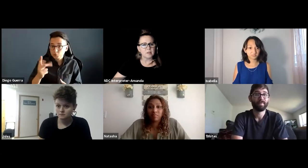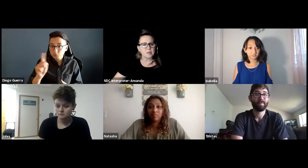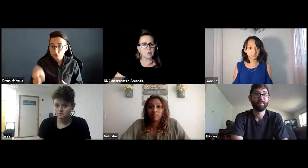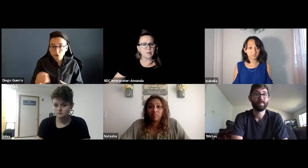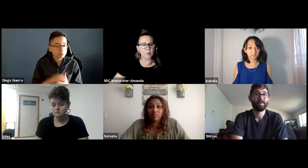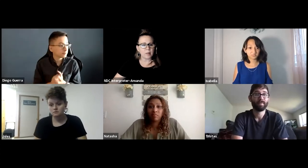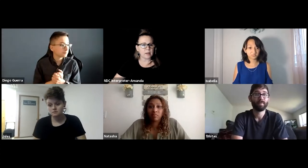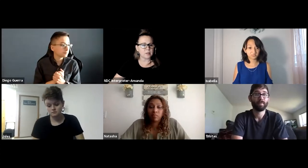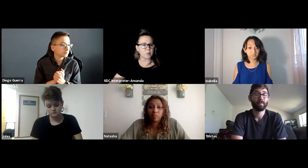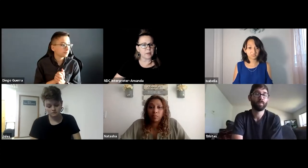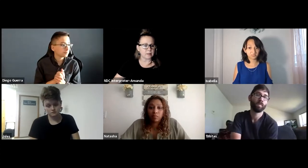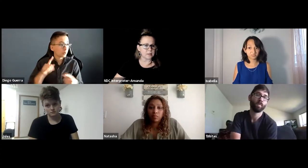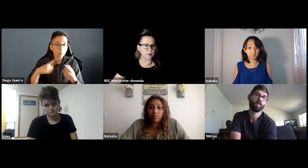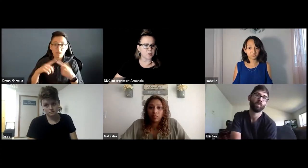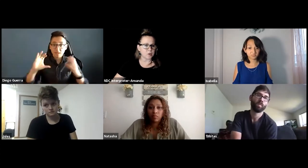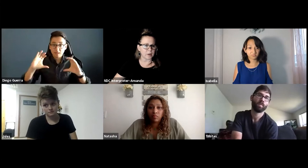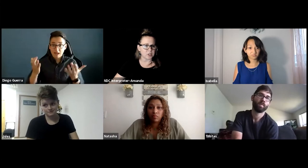So now I'll ask you panelists our third question.